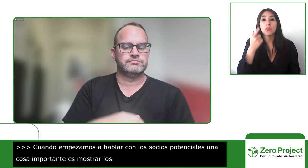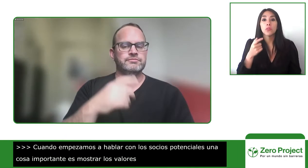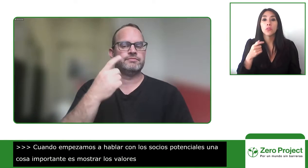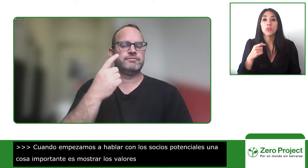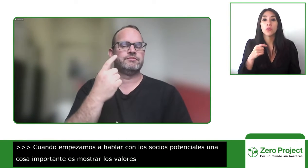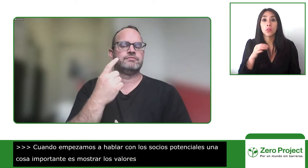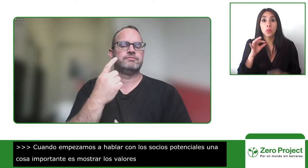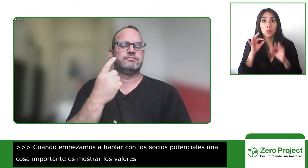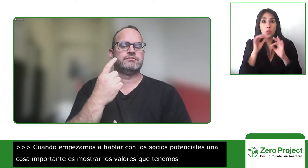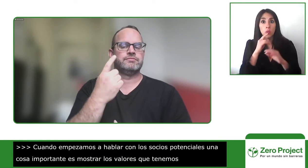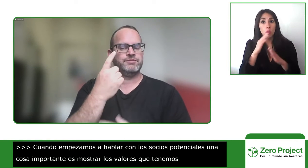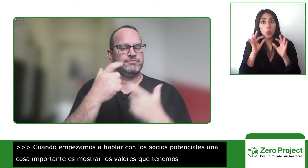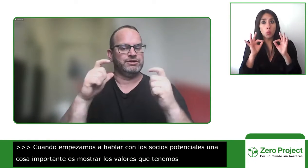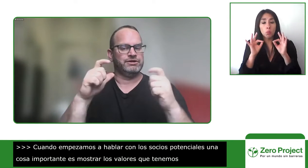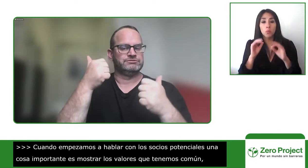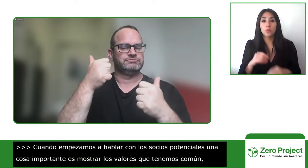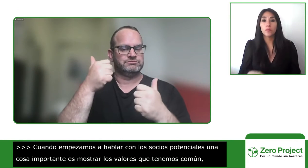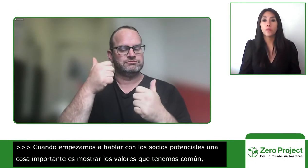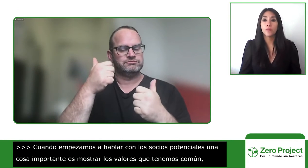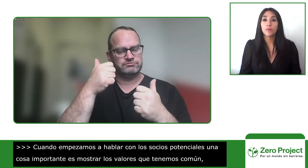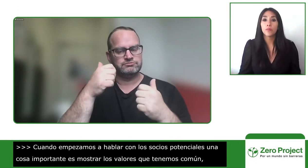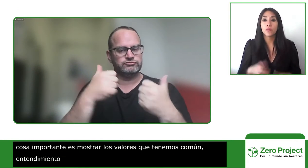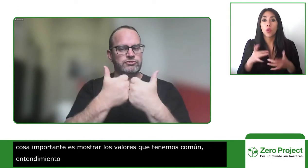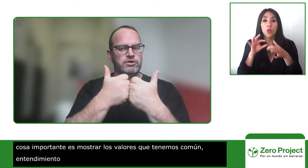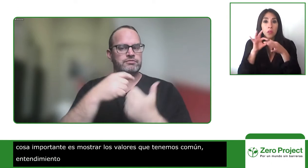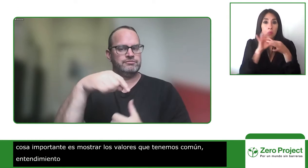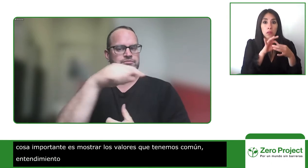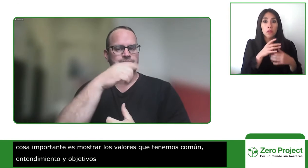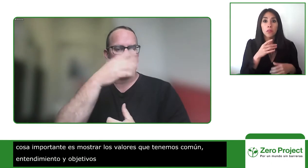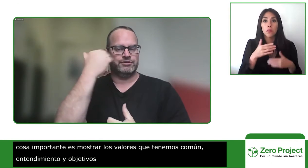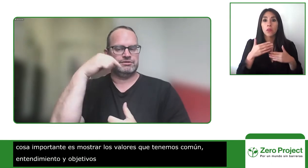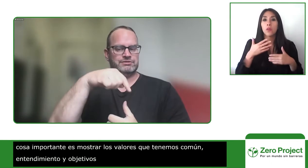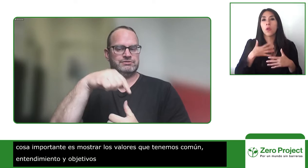in terms of investing their time and energy to the project and one of